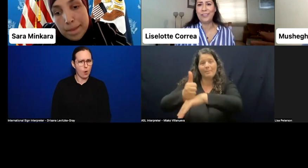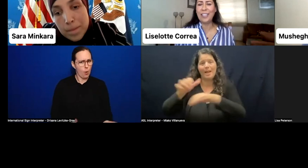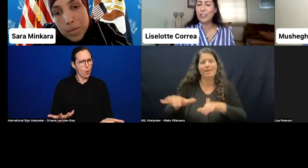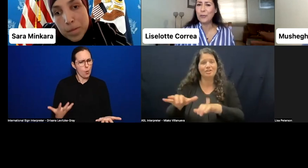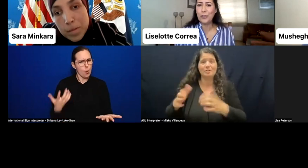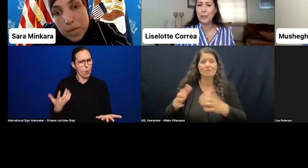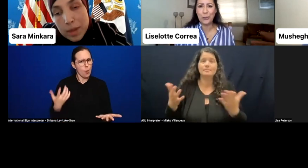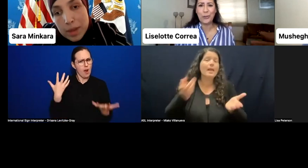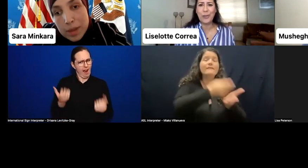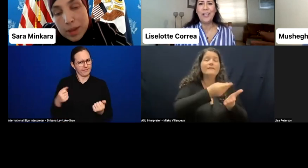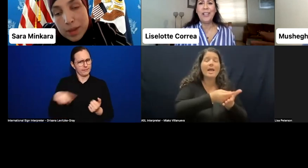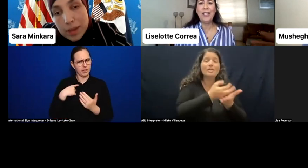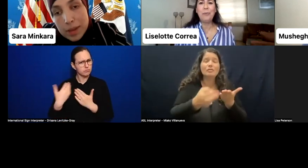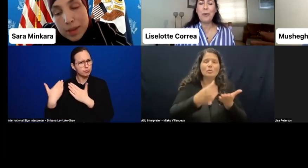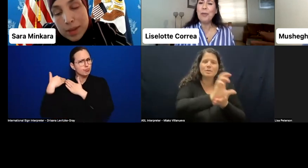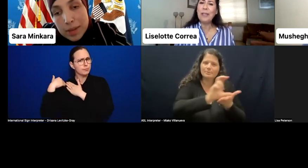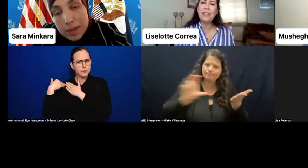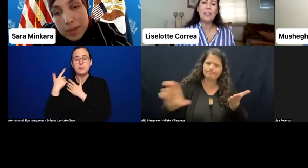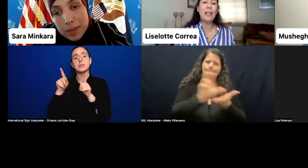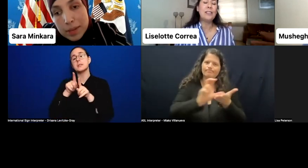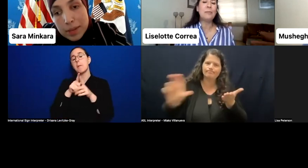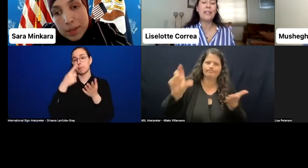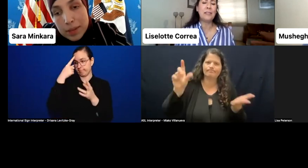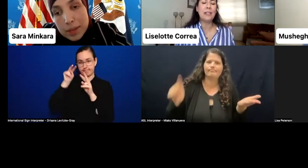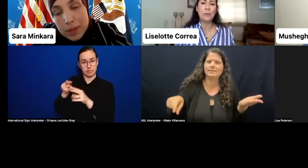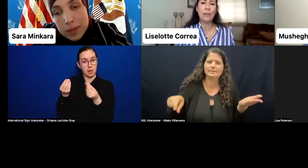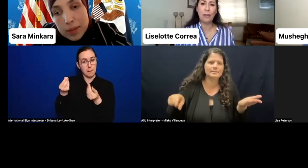That's for sure. Probably it's not as expensive as we thought,